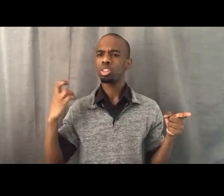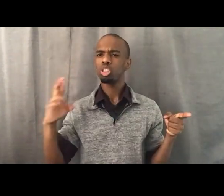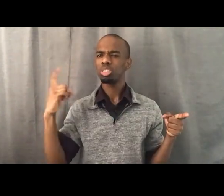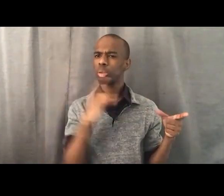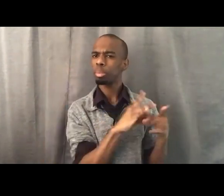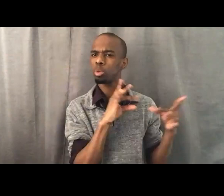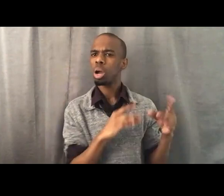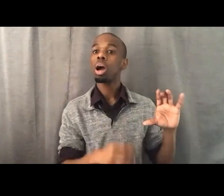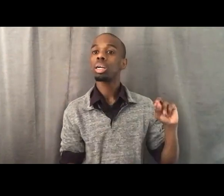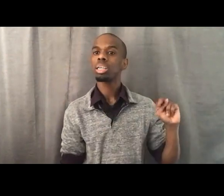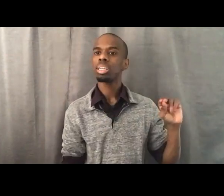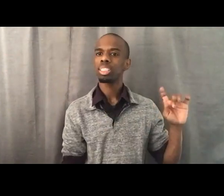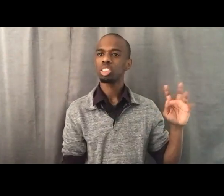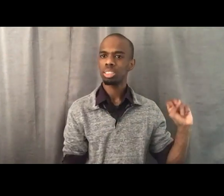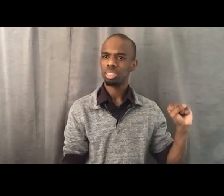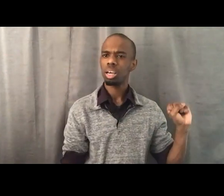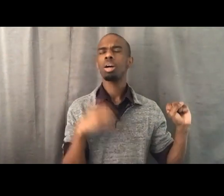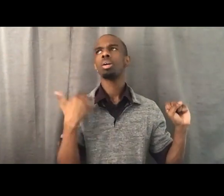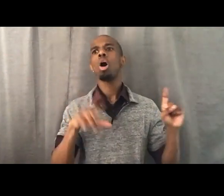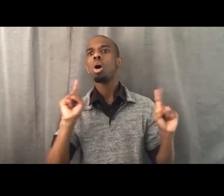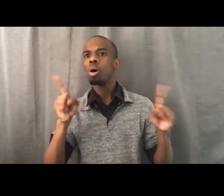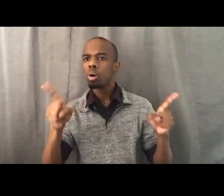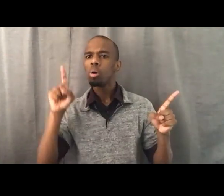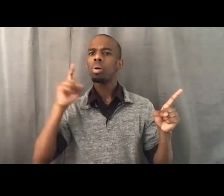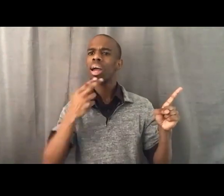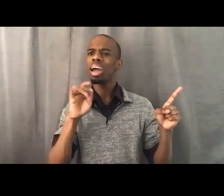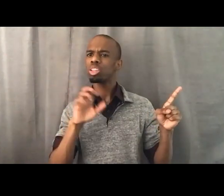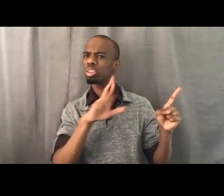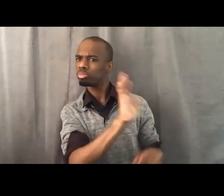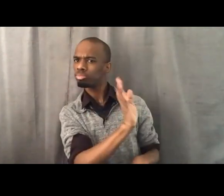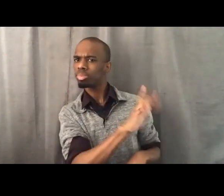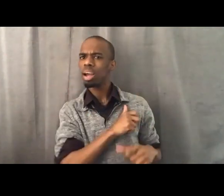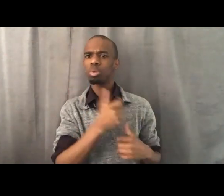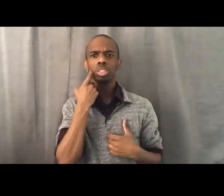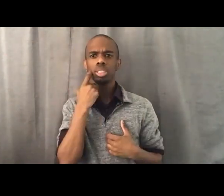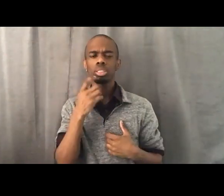I don't know if you saw this article, but, hey Tyler can you have me that magazine right there?